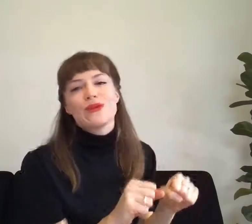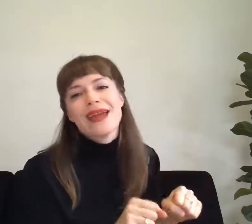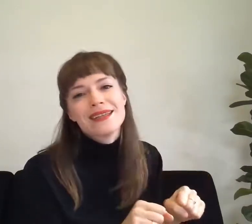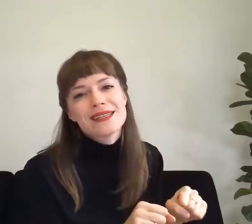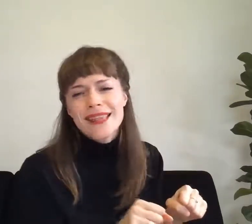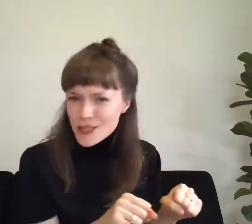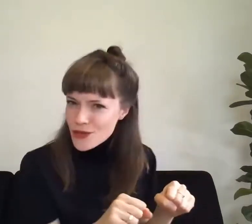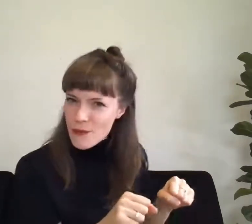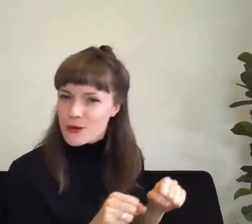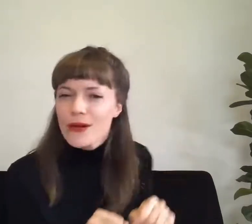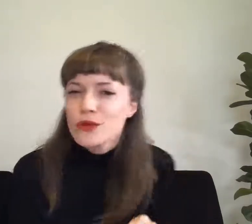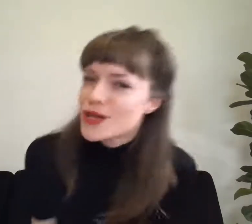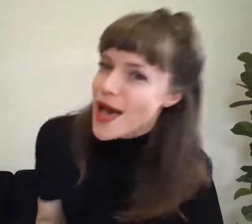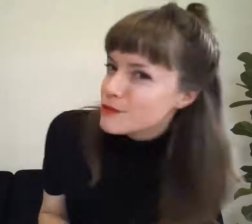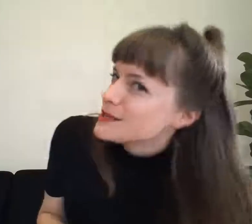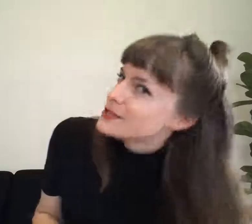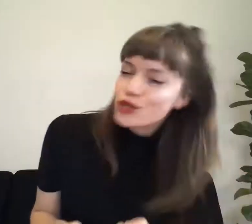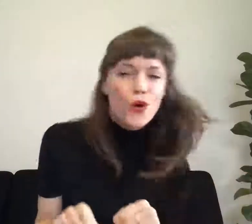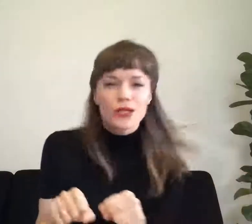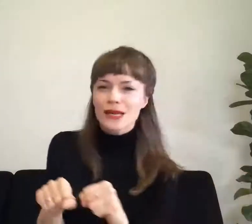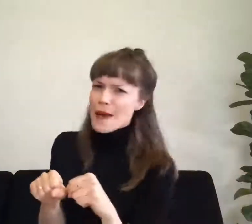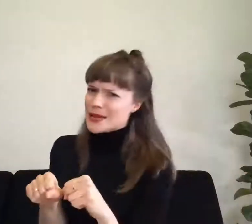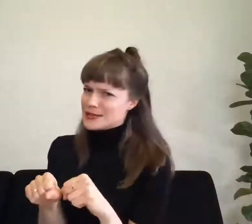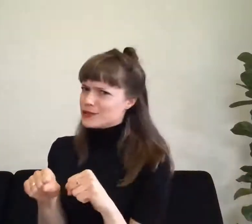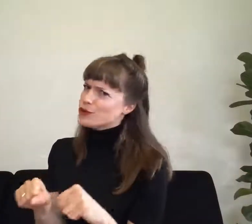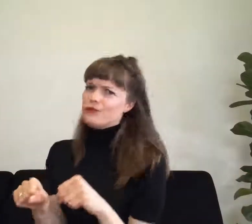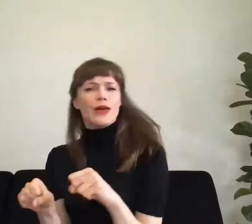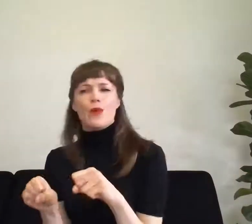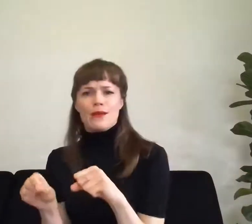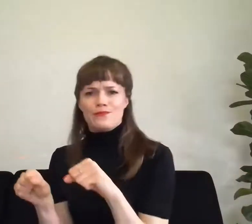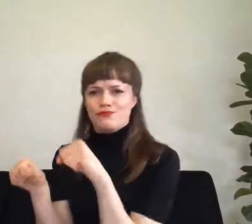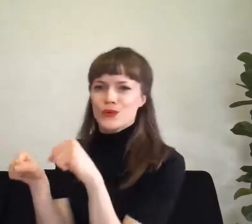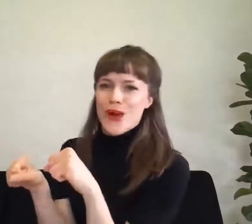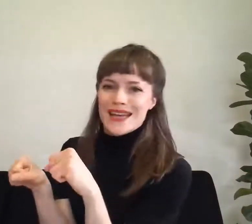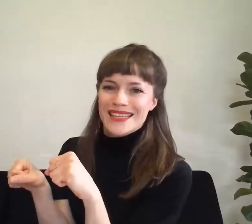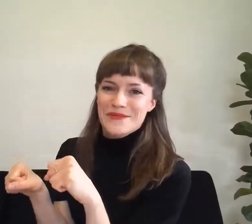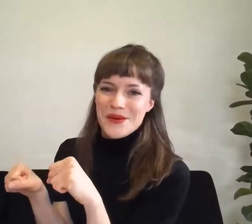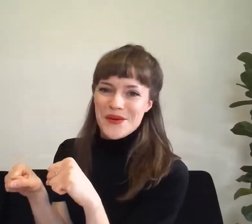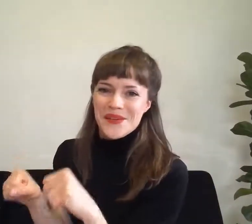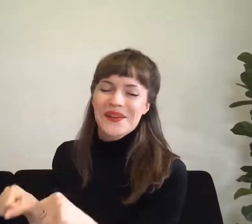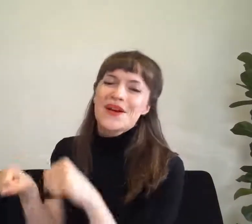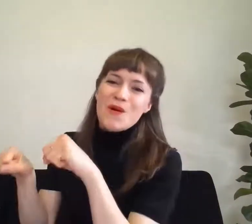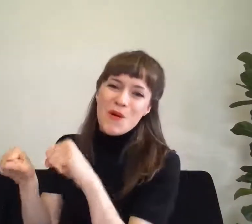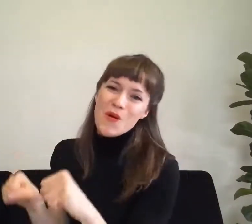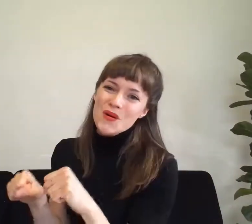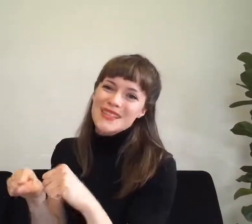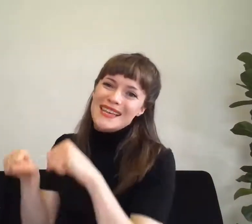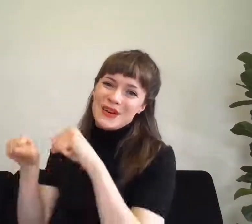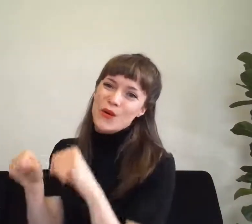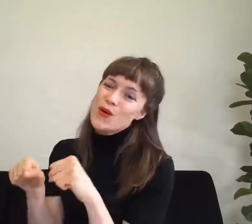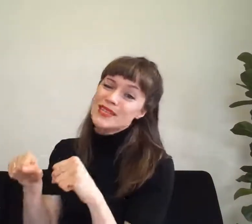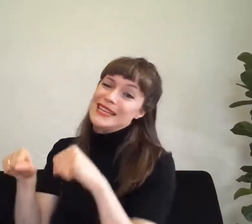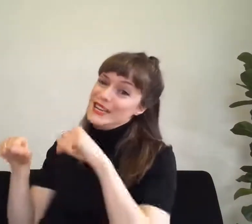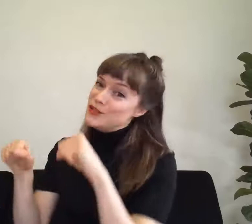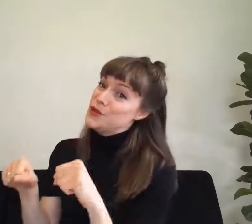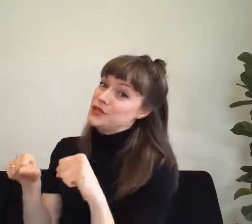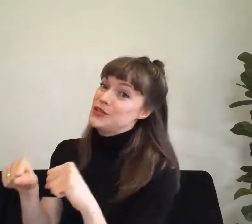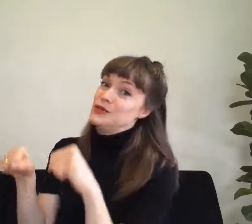Gret. Let's do that one one more time because it's short but it's a good fun one. All right, here we go Horsey horsey, don't you stop?